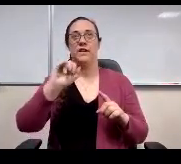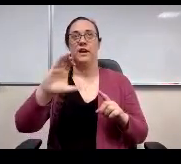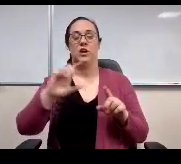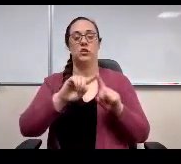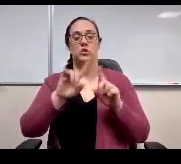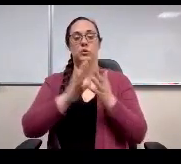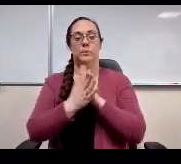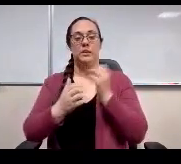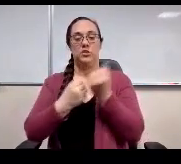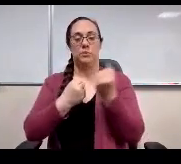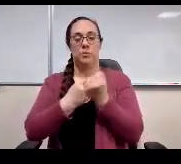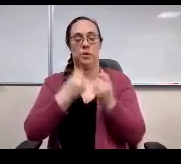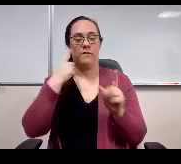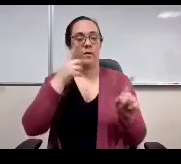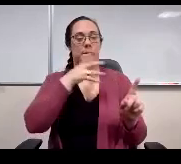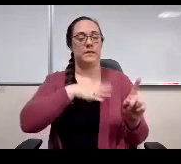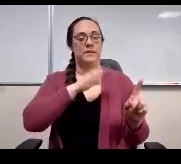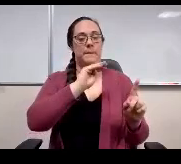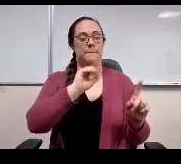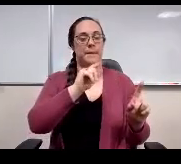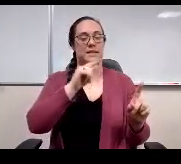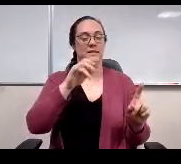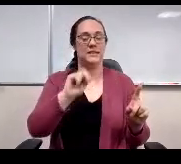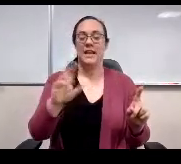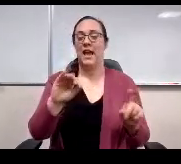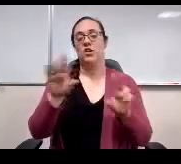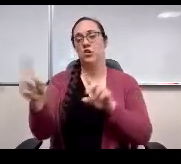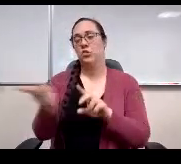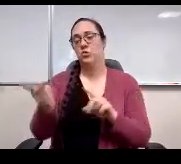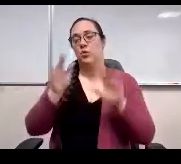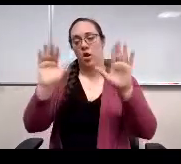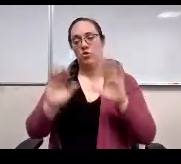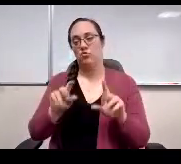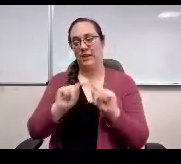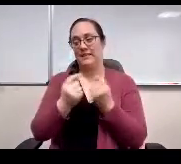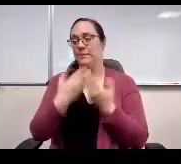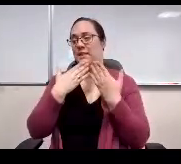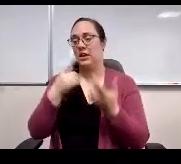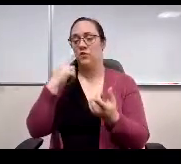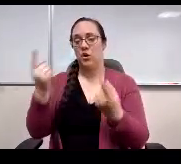and you guys are a great team, so thank you for being here and this meeting is adjourned.